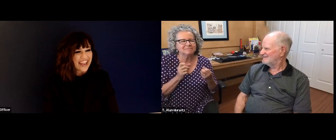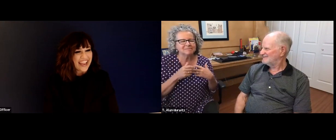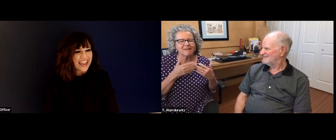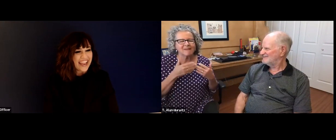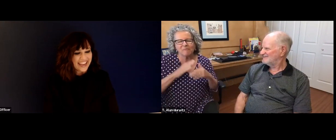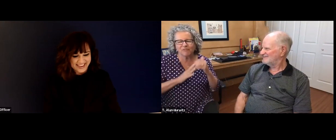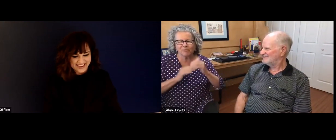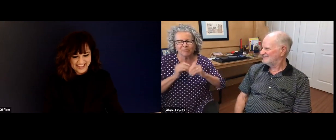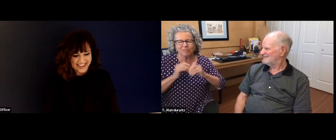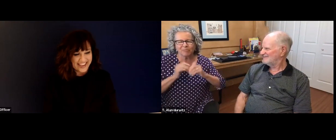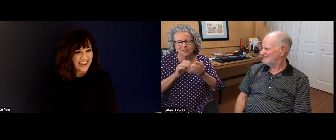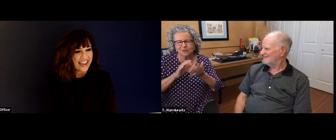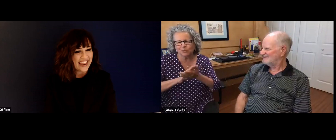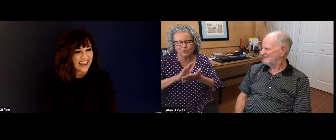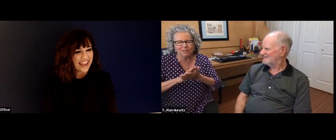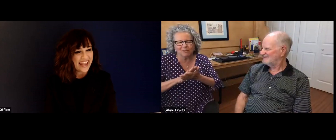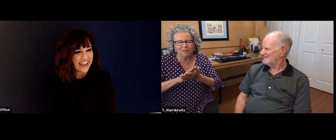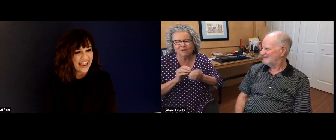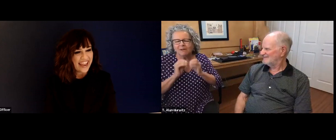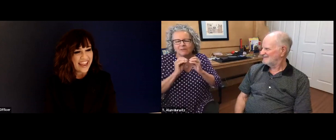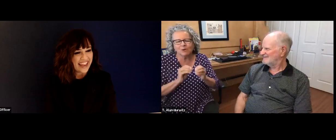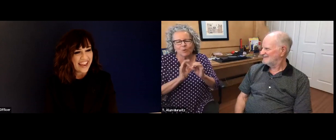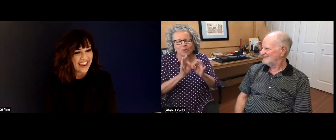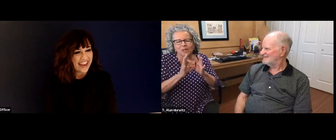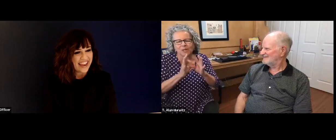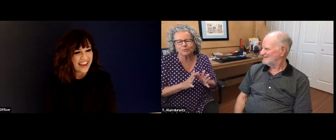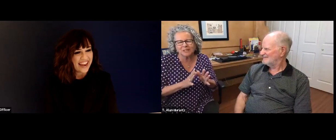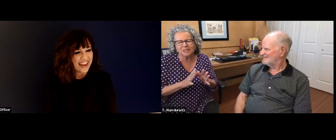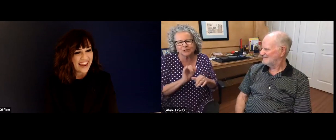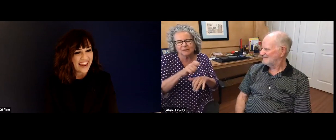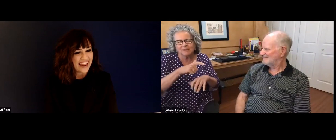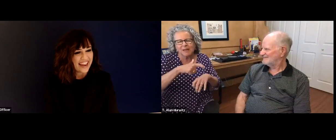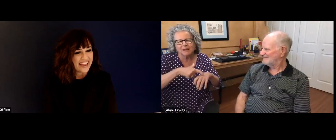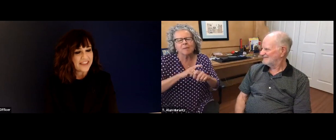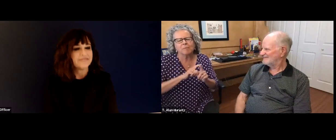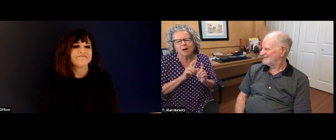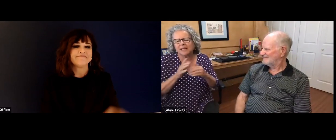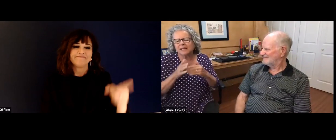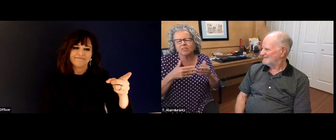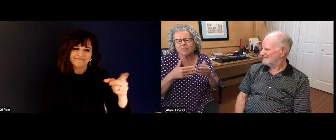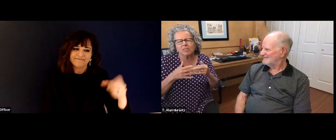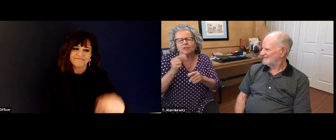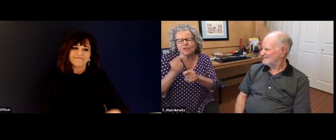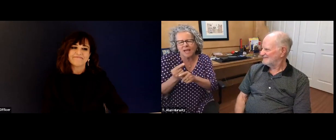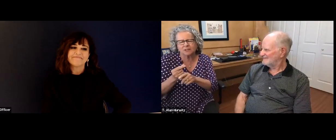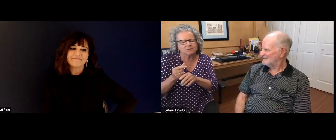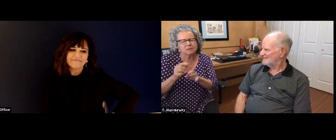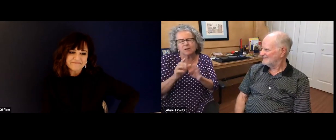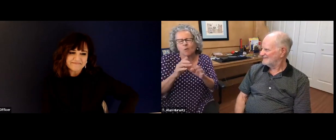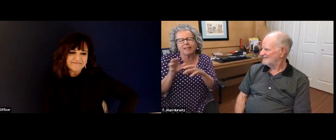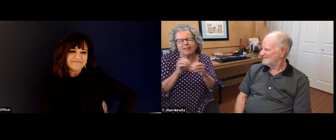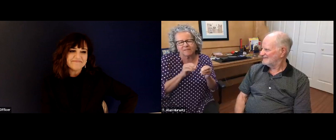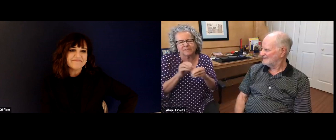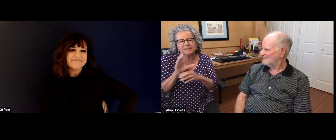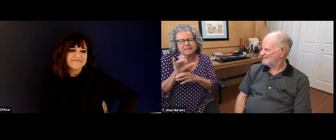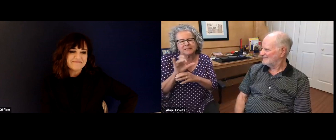Let's see if I can make this concise. I I wasn't really